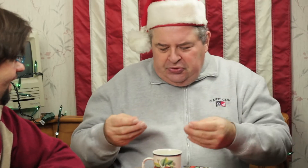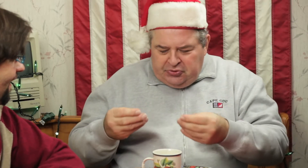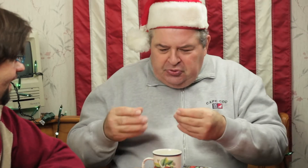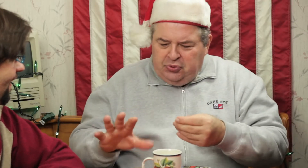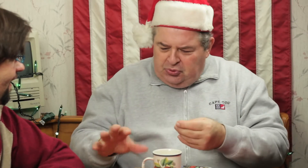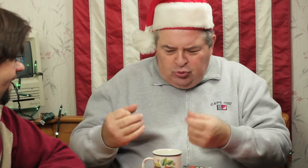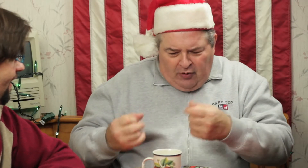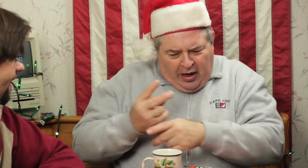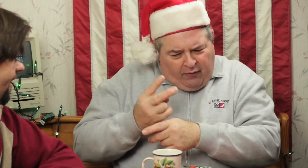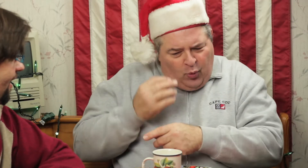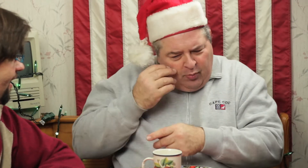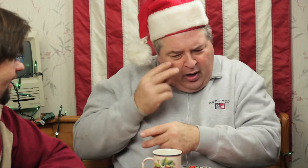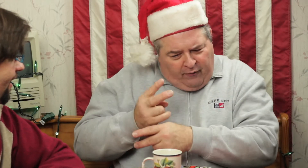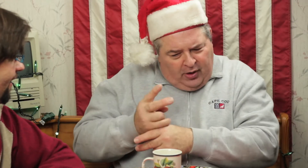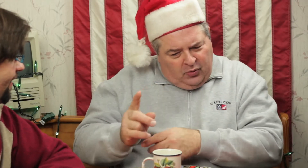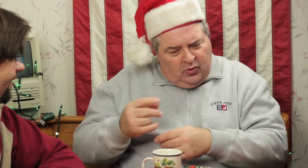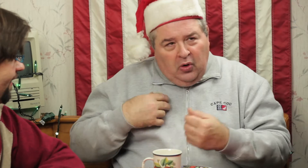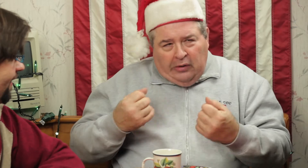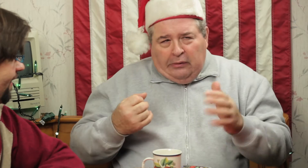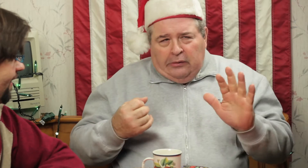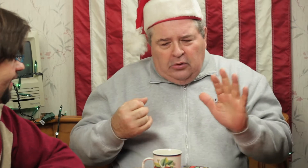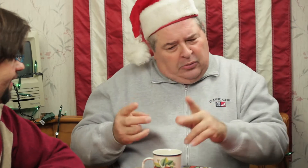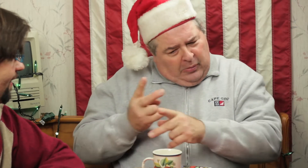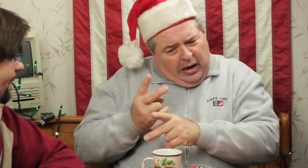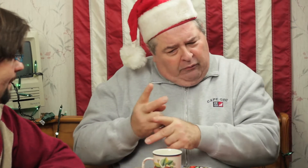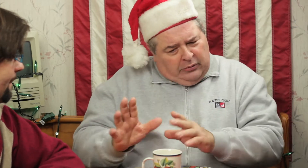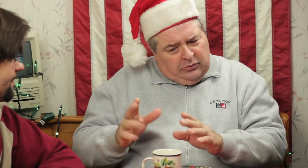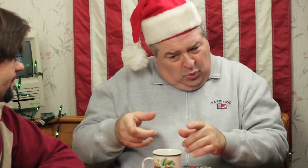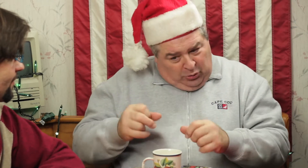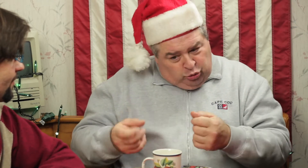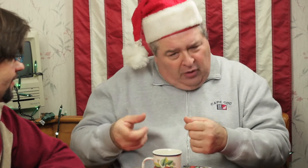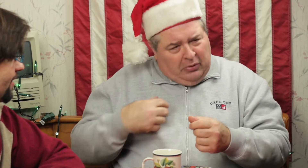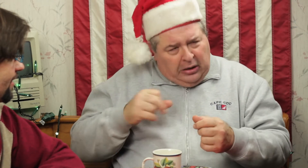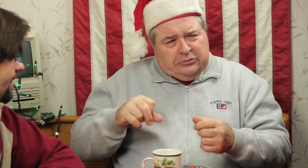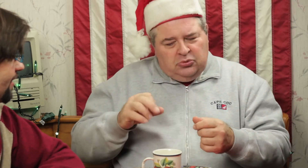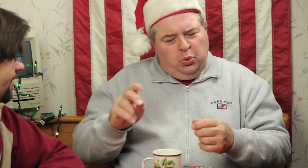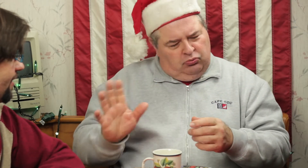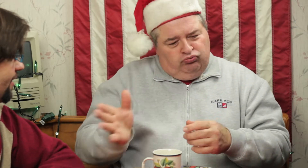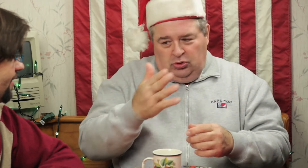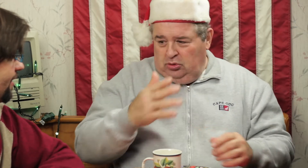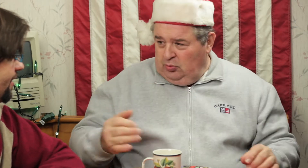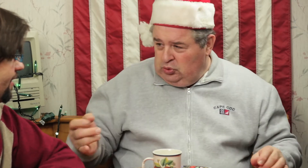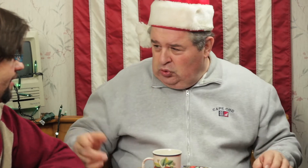"Drive carefully home, okay?" I said okay, "be careful, you can drive, right?" I said yes. "Okay, move along" can you imagine that?